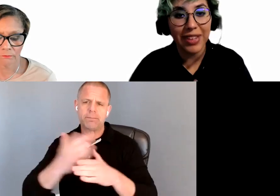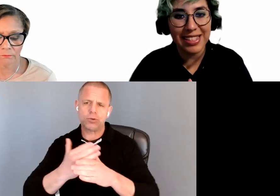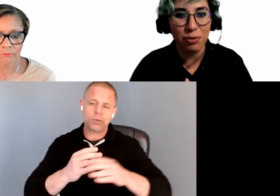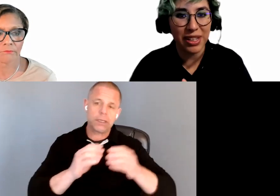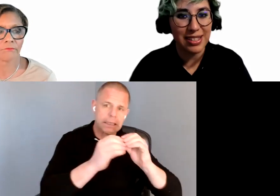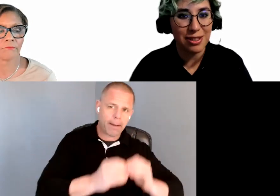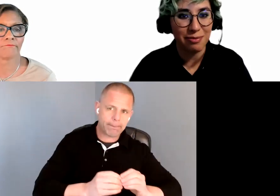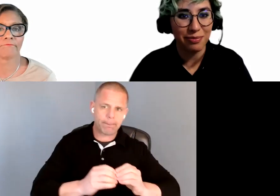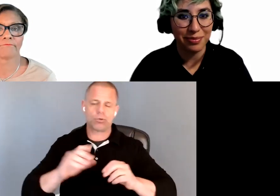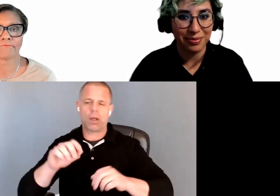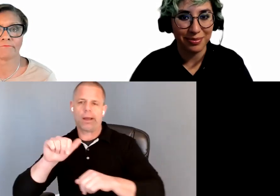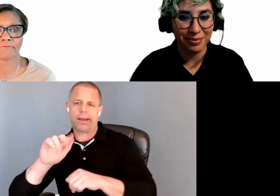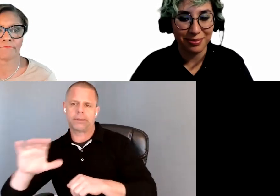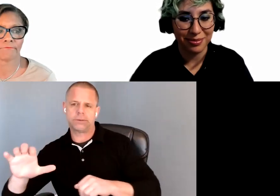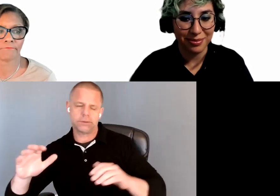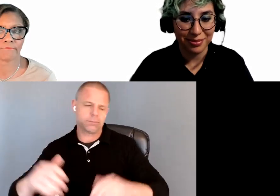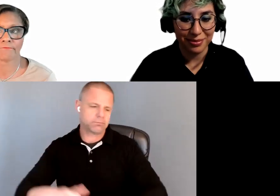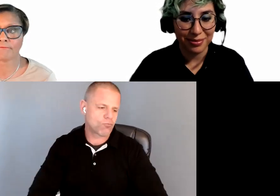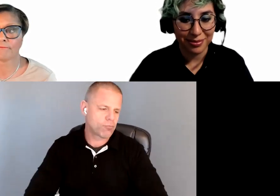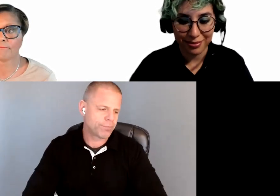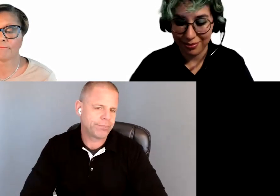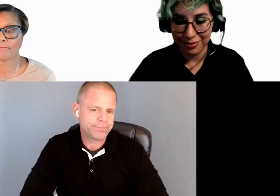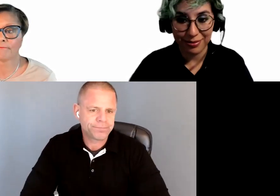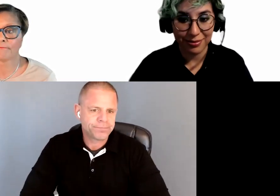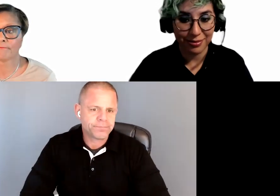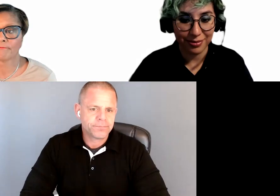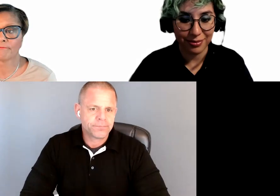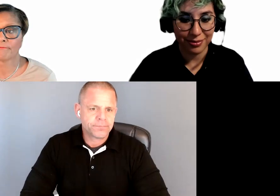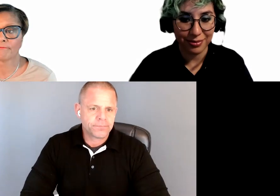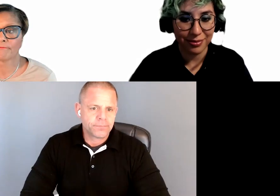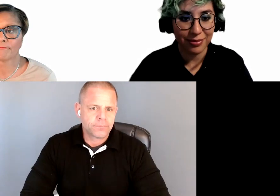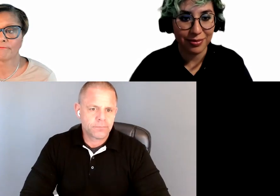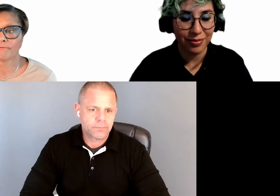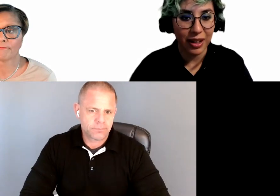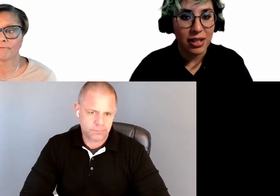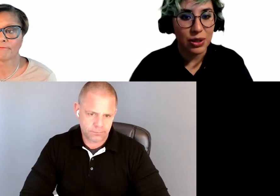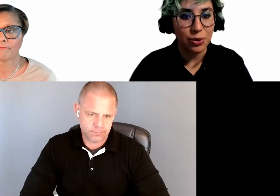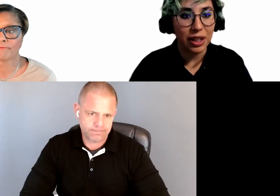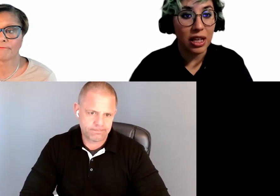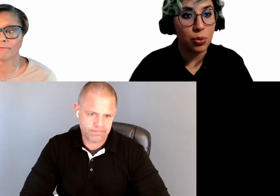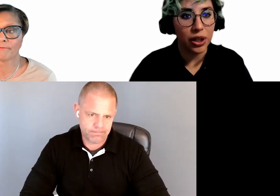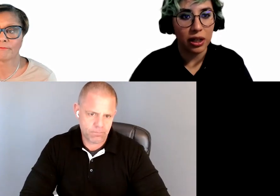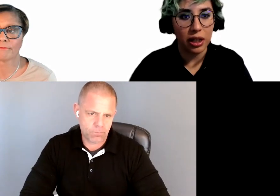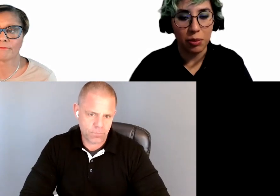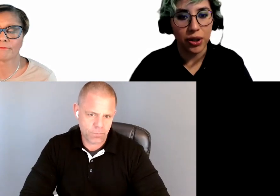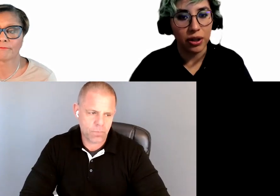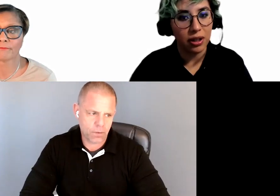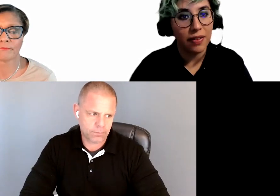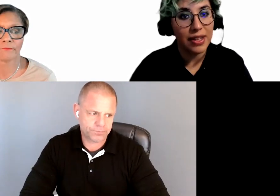Next slide, please. So keyboard input.